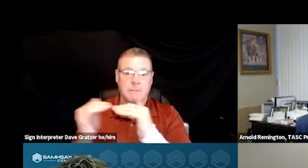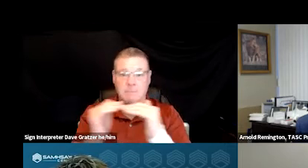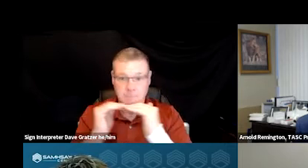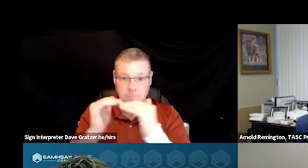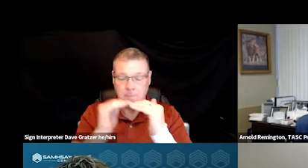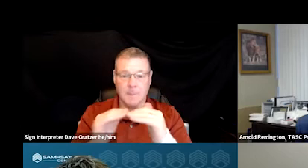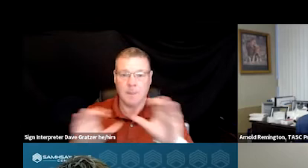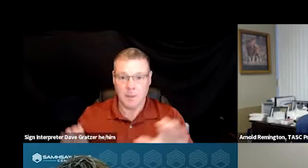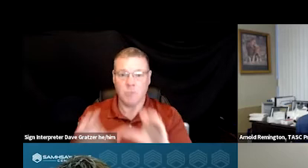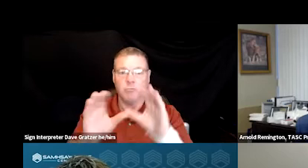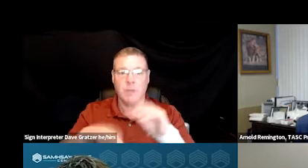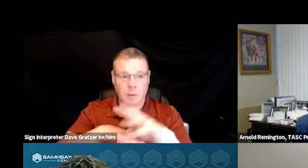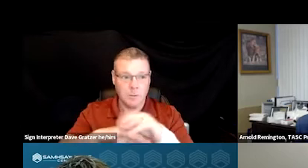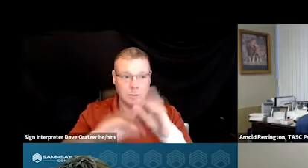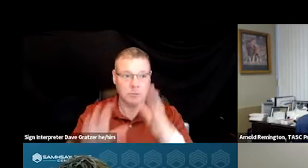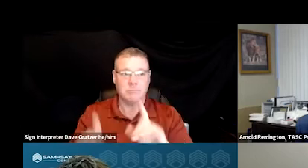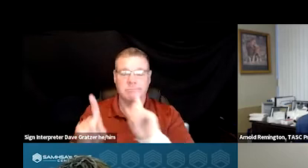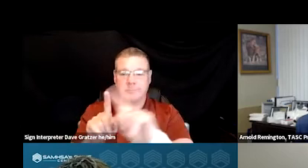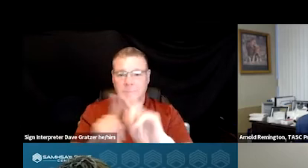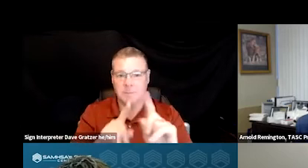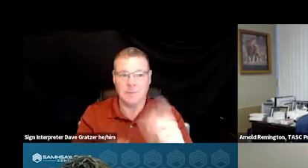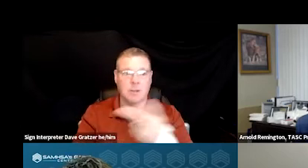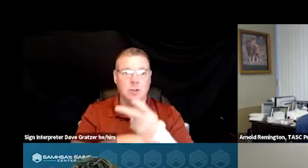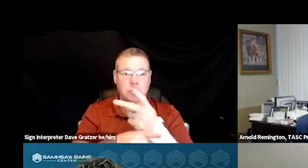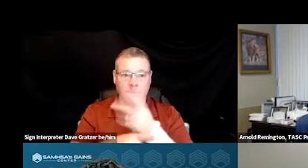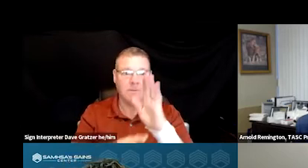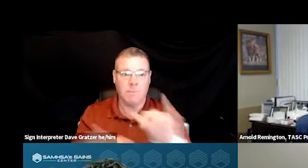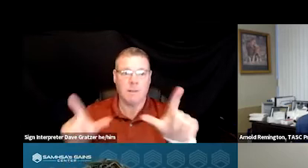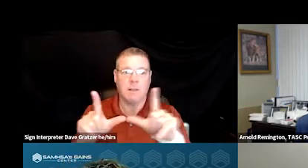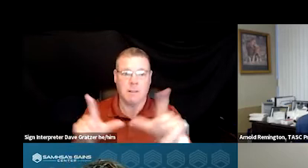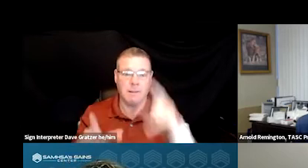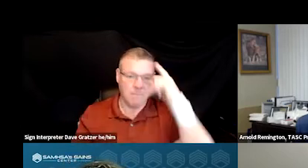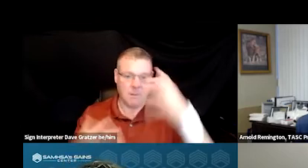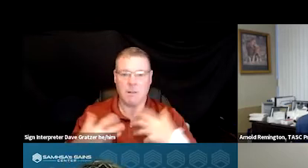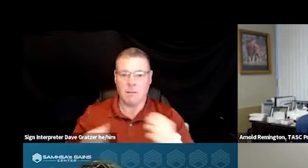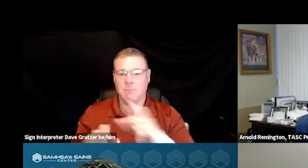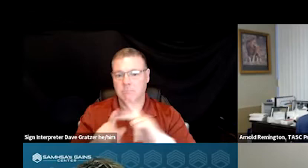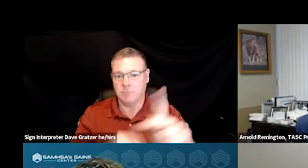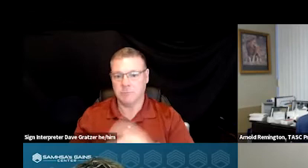crisis counselors with various degrees supervised by licensed mental health professionals. Next slide.